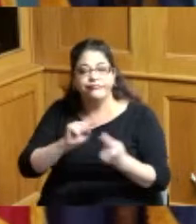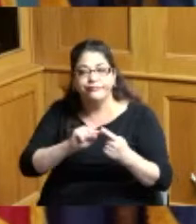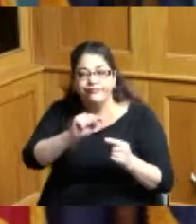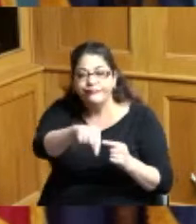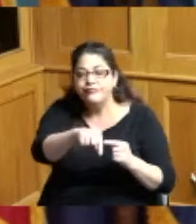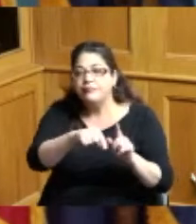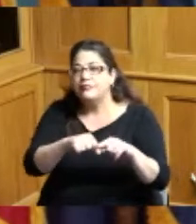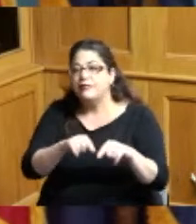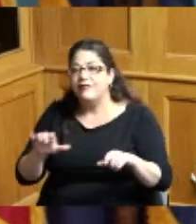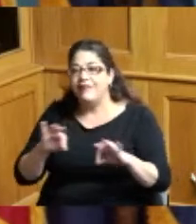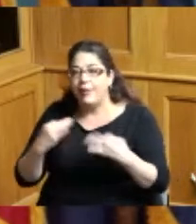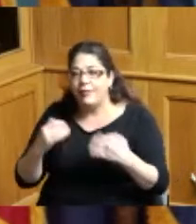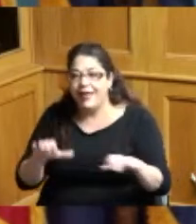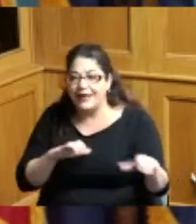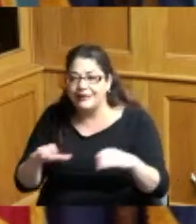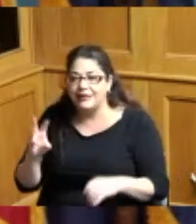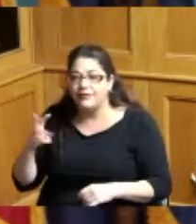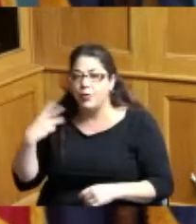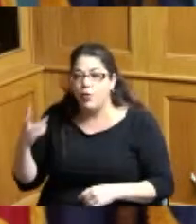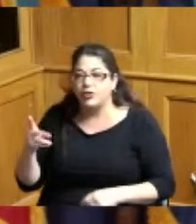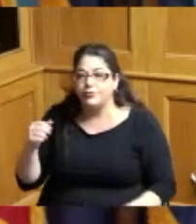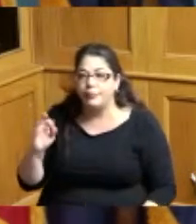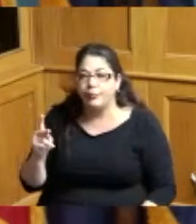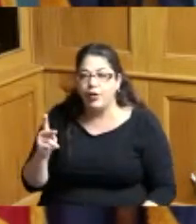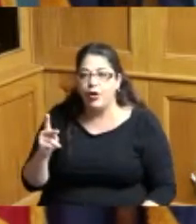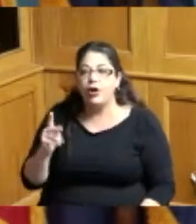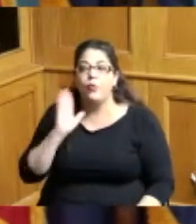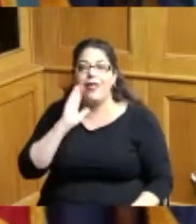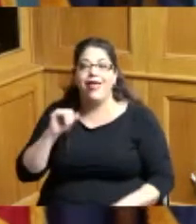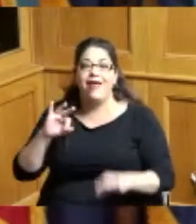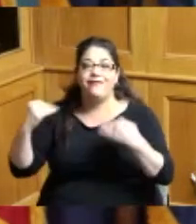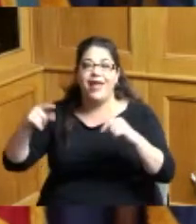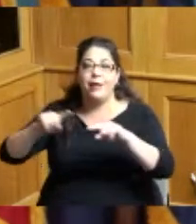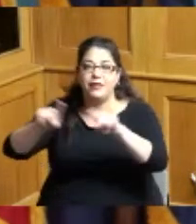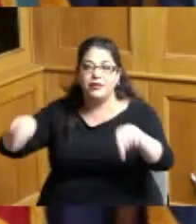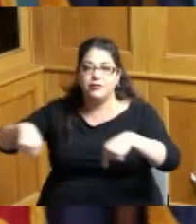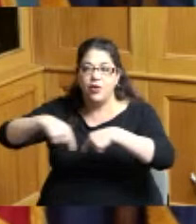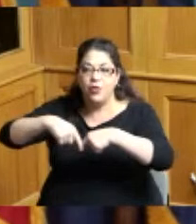take place at Washington Park there'll be a family zone there'll be an opportunity at the